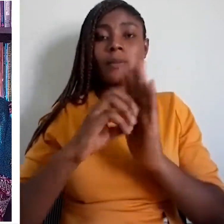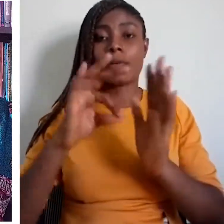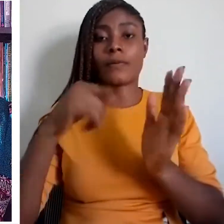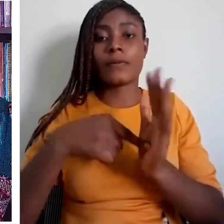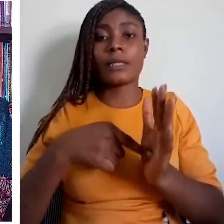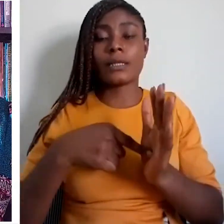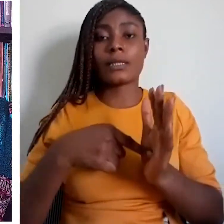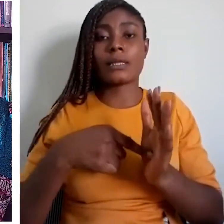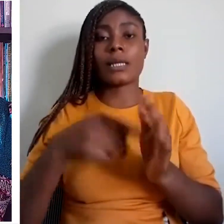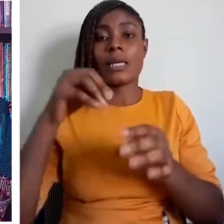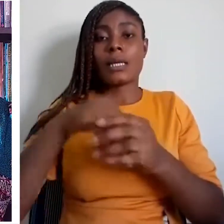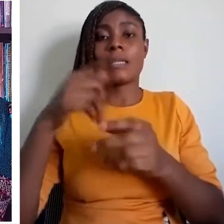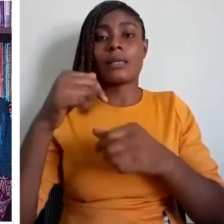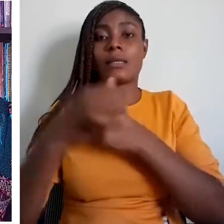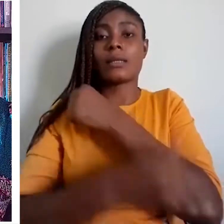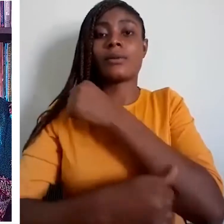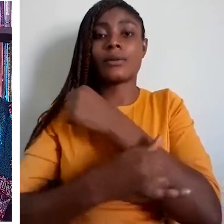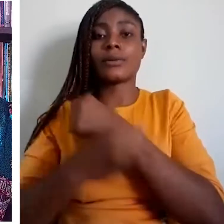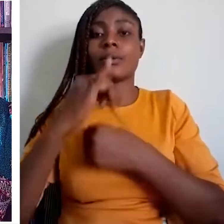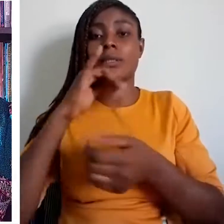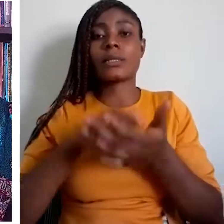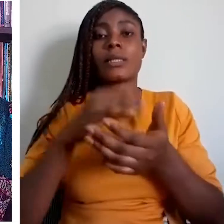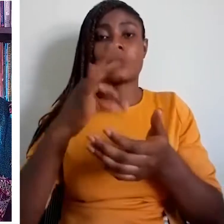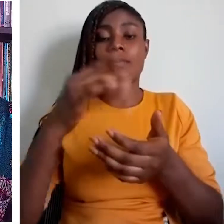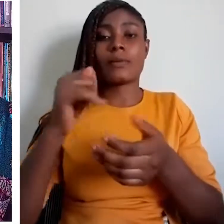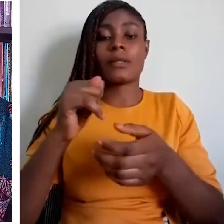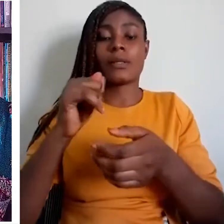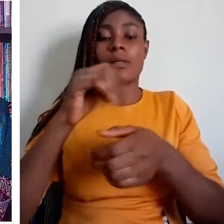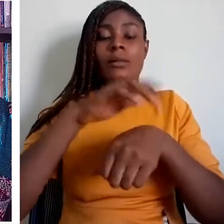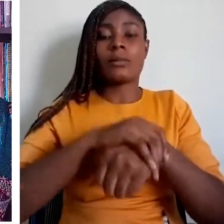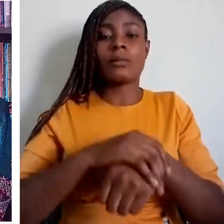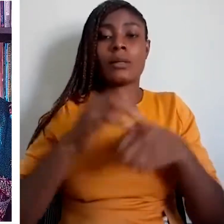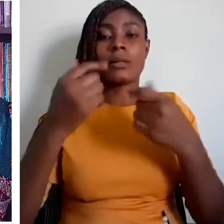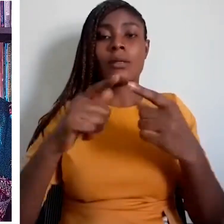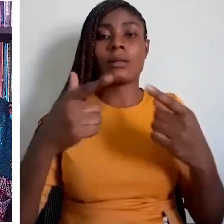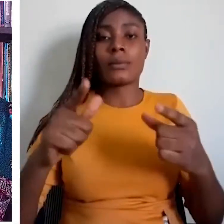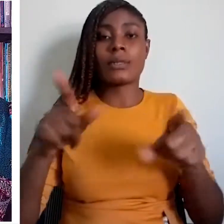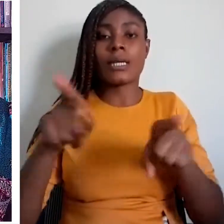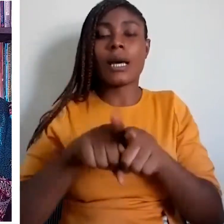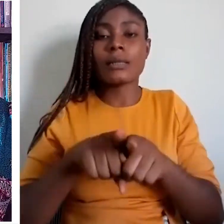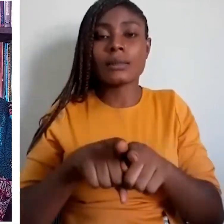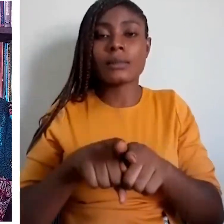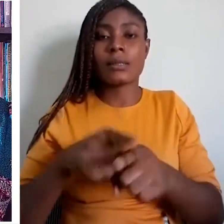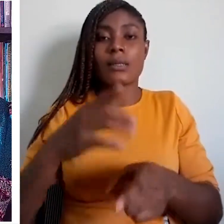Such languages are native to the groups. There are several indigenous languages in Africa.